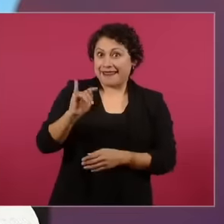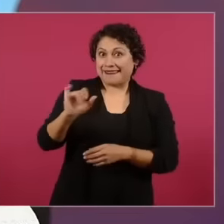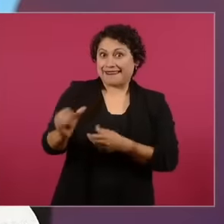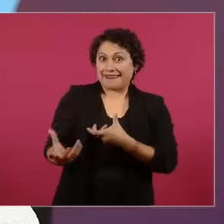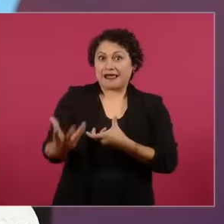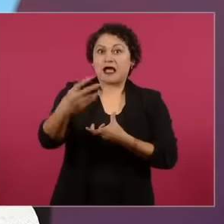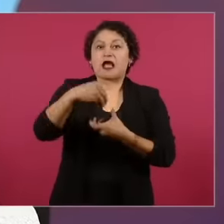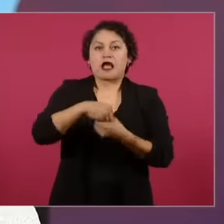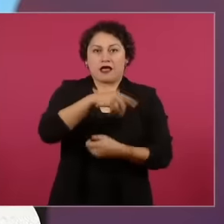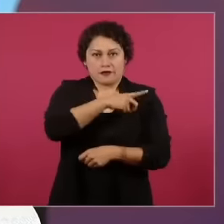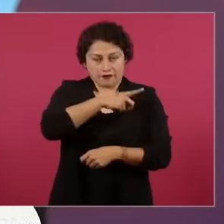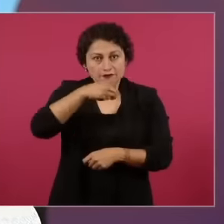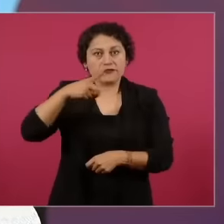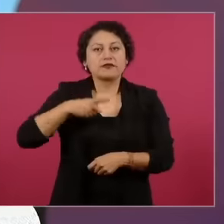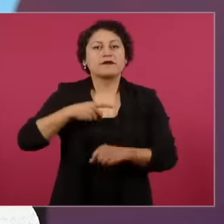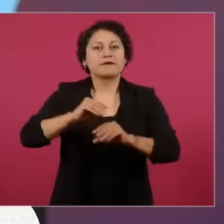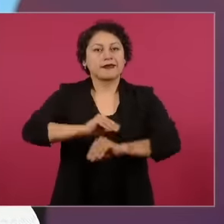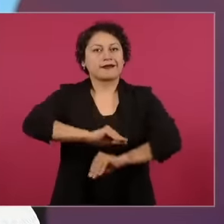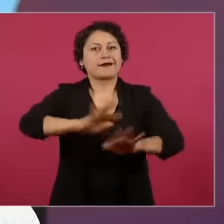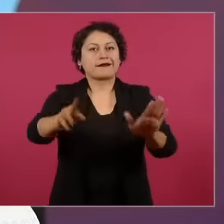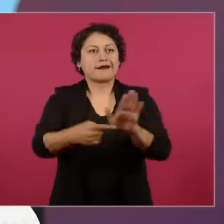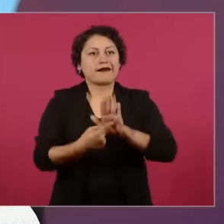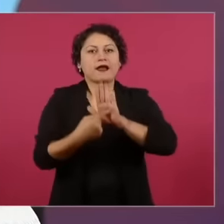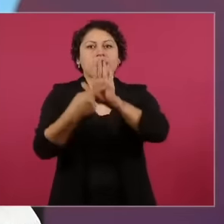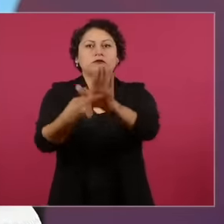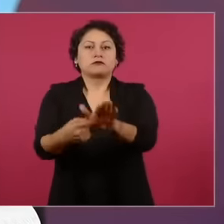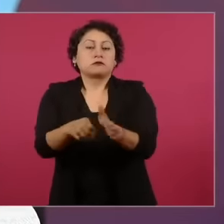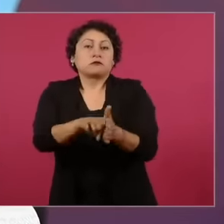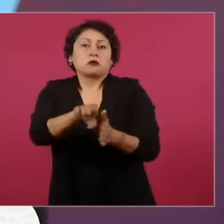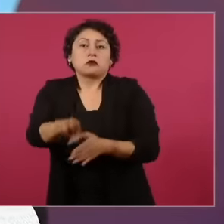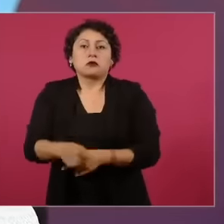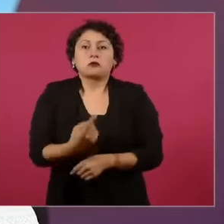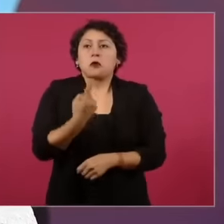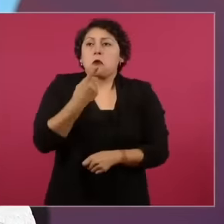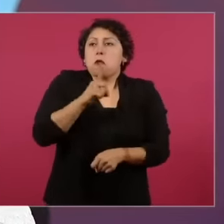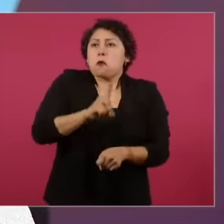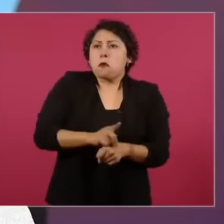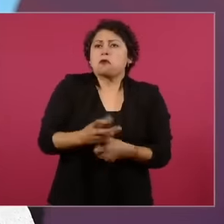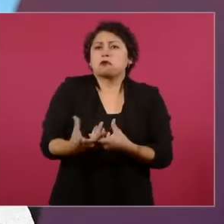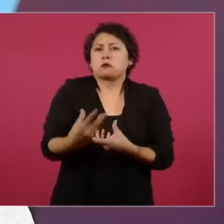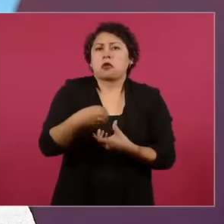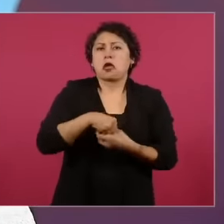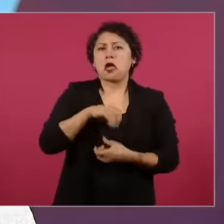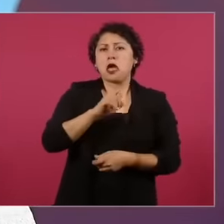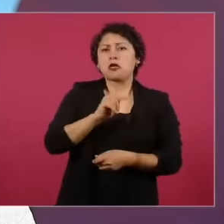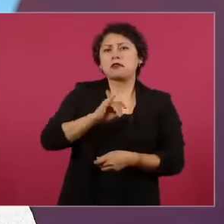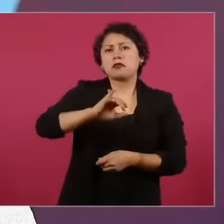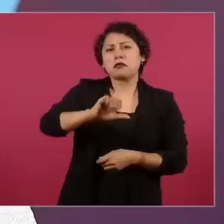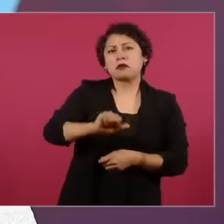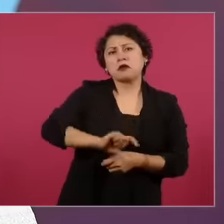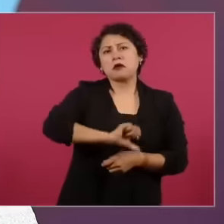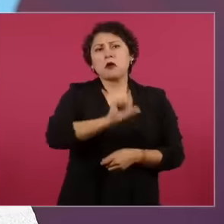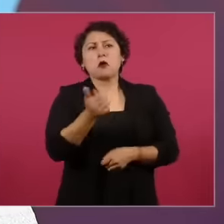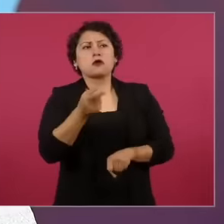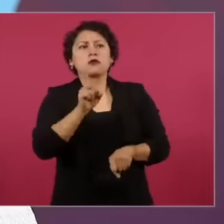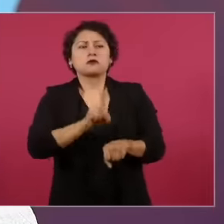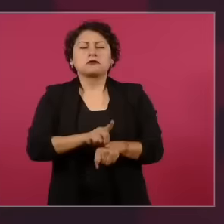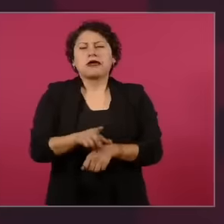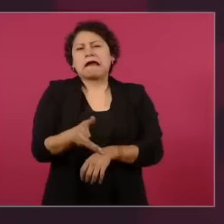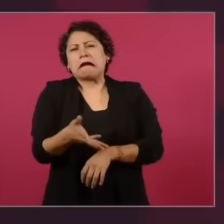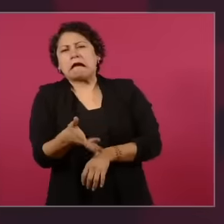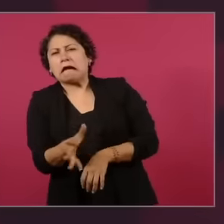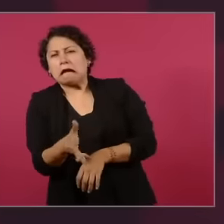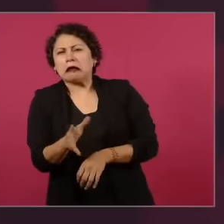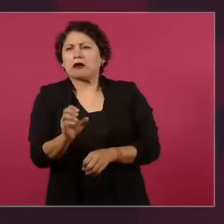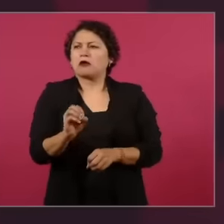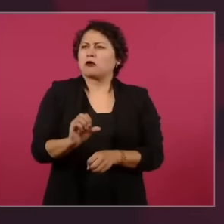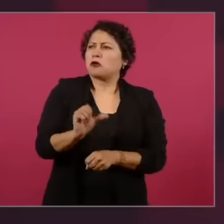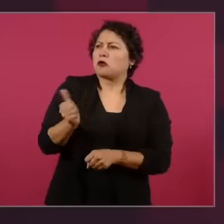dark light. It cannot be one day. I am ethical to the another no, the next day a little bit no. Either you are ethical or you are not